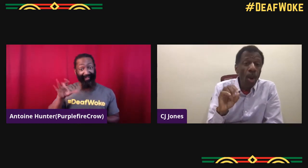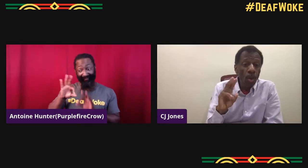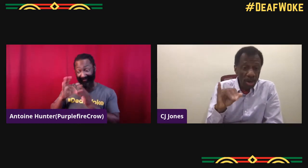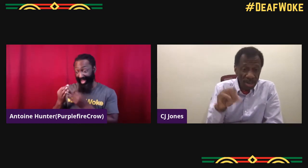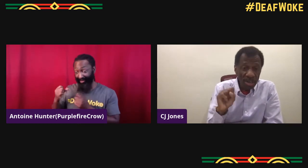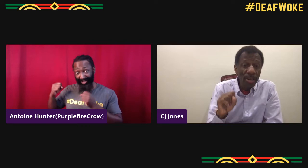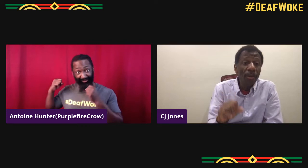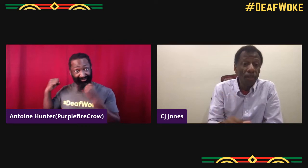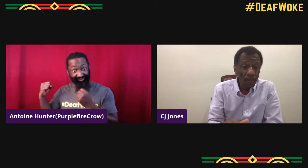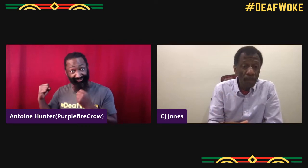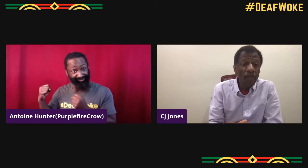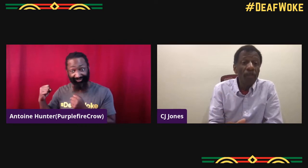Did you feel